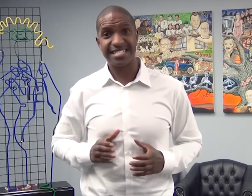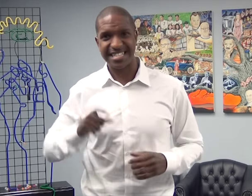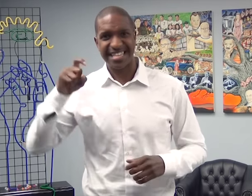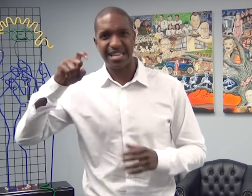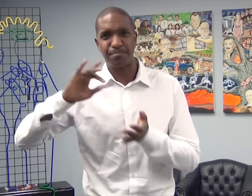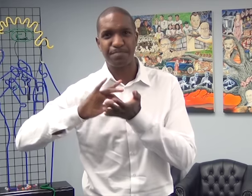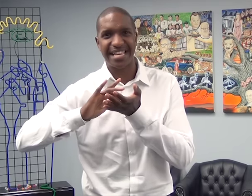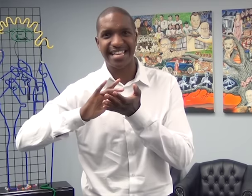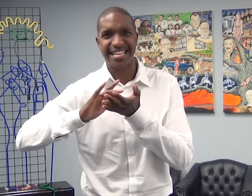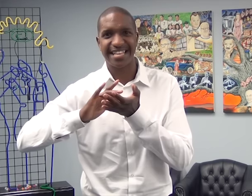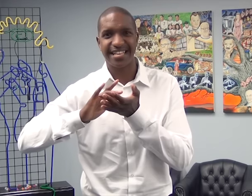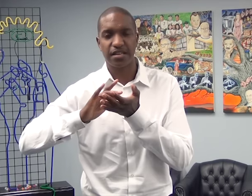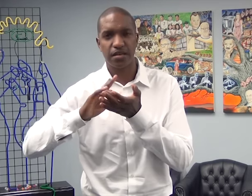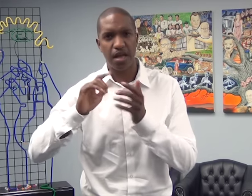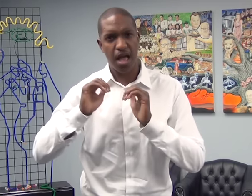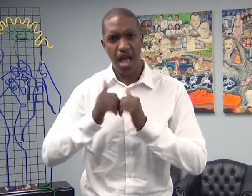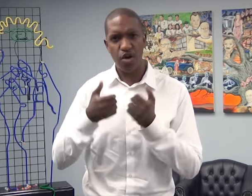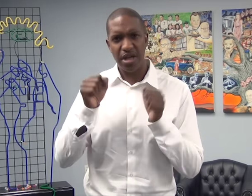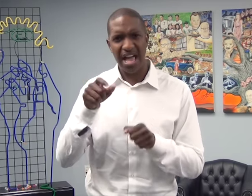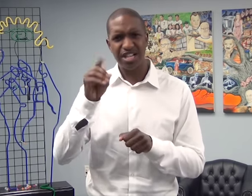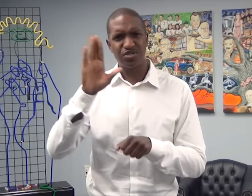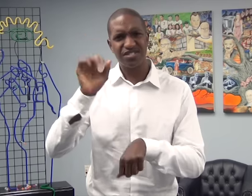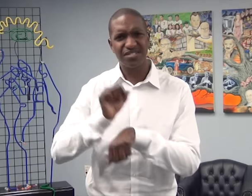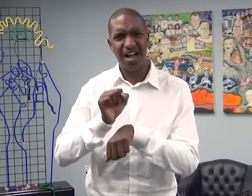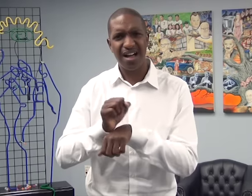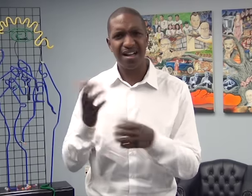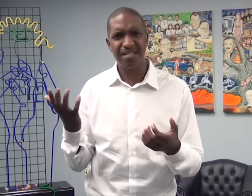The policy prevented her from doing her job.